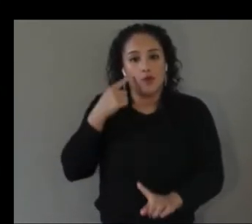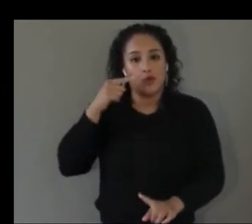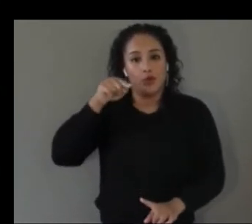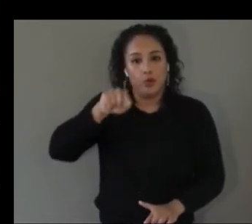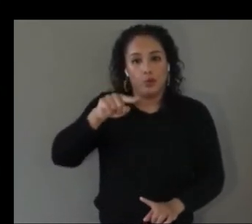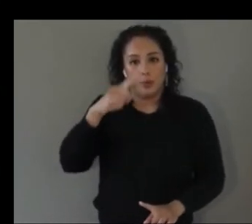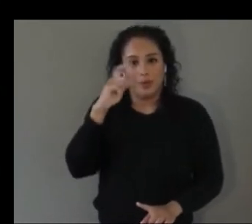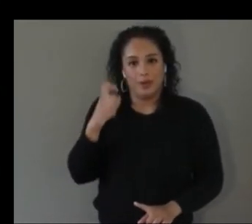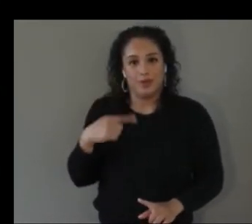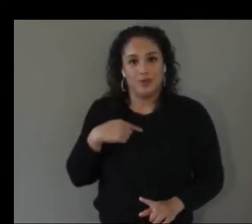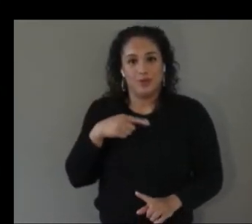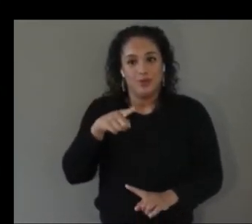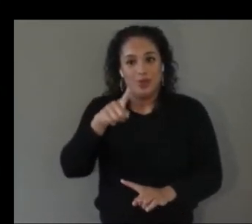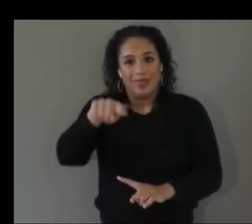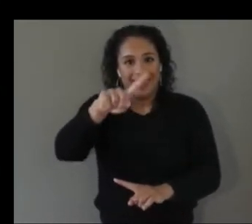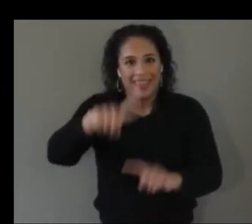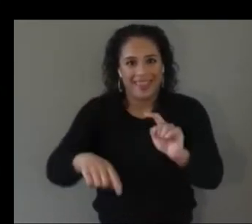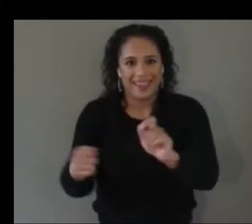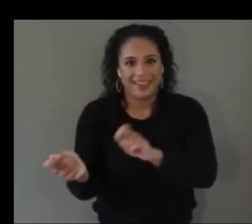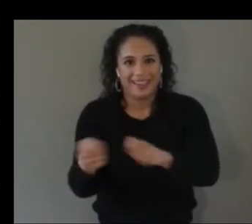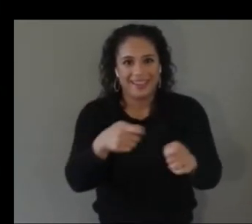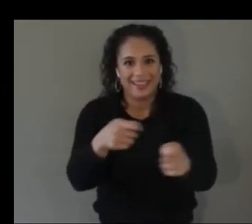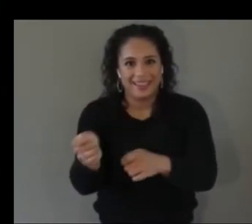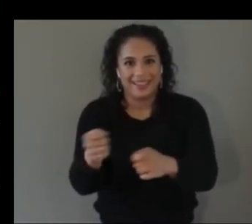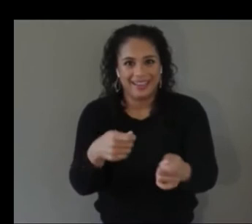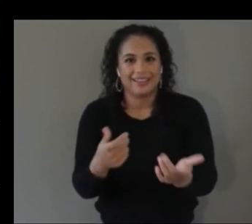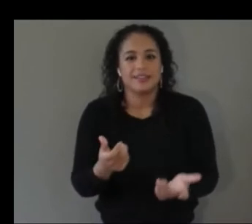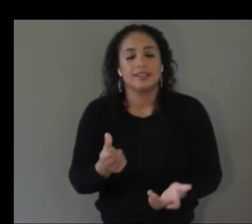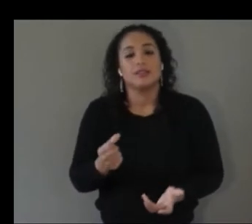and they were trying to hit the balls back to the opponent to see how well that would work